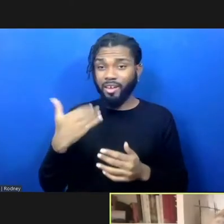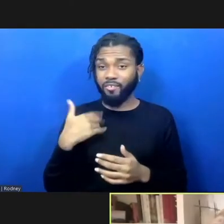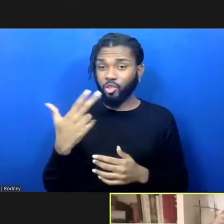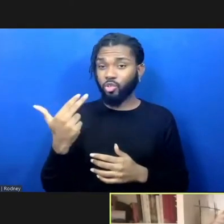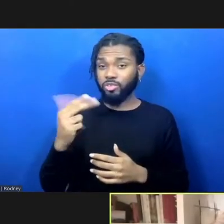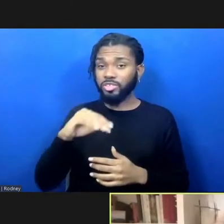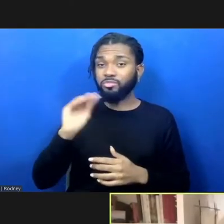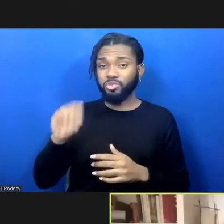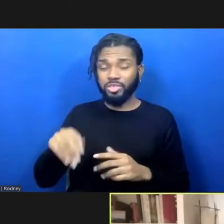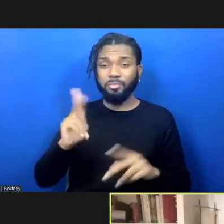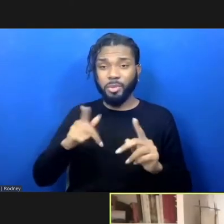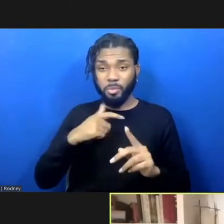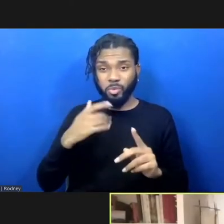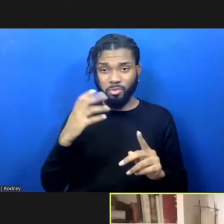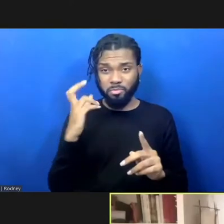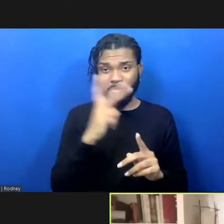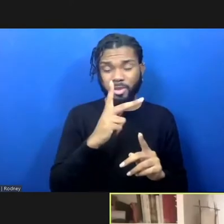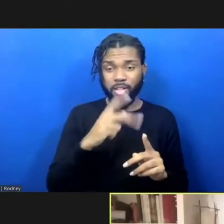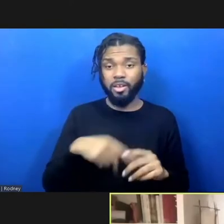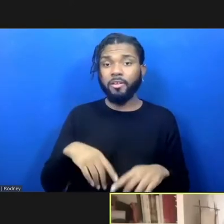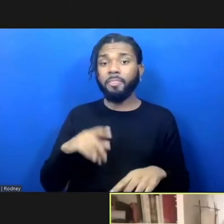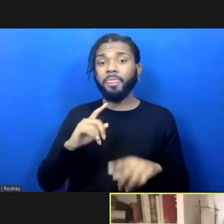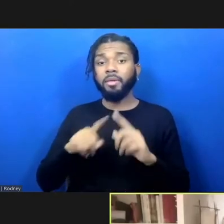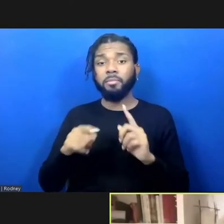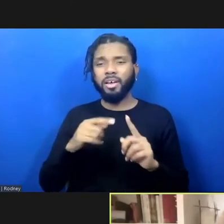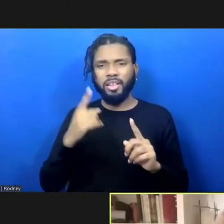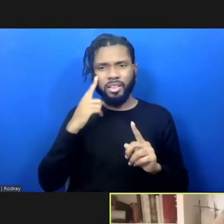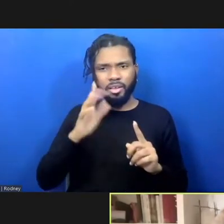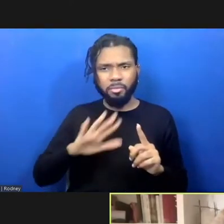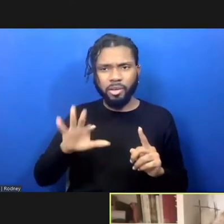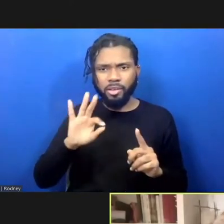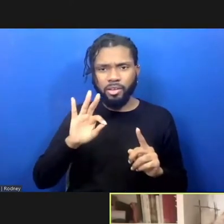Victim satisfaction rates hover around 90, 92 percent.